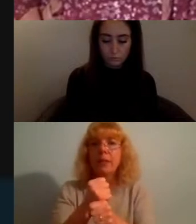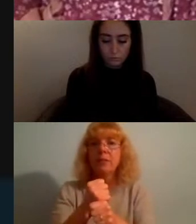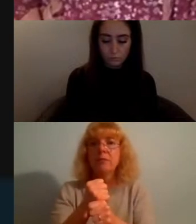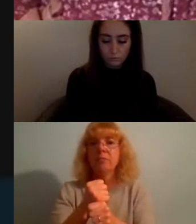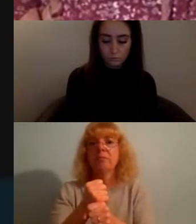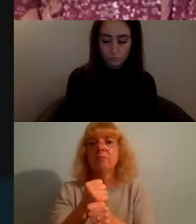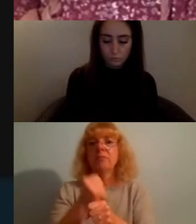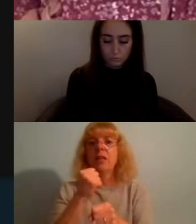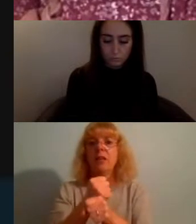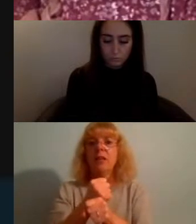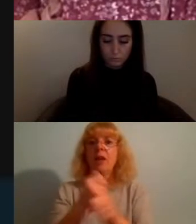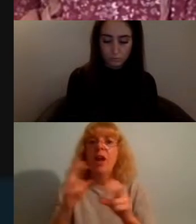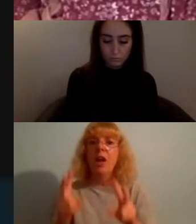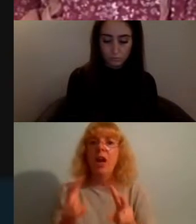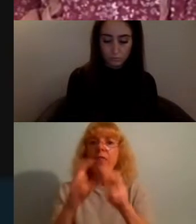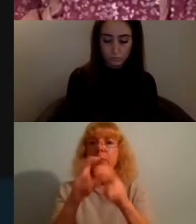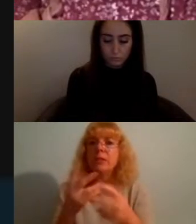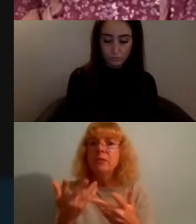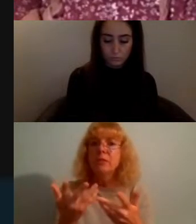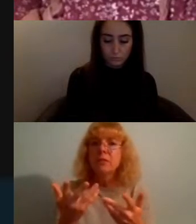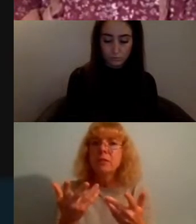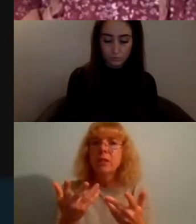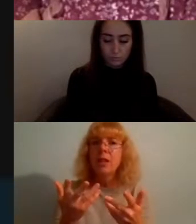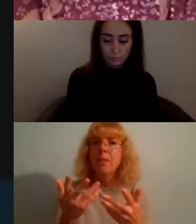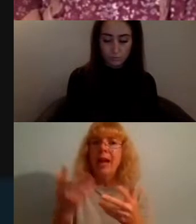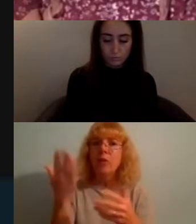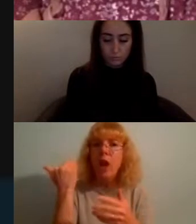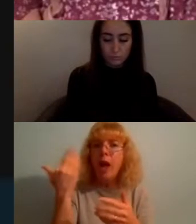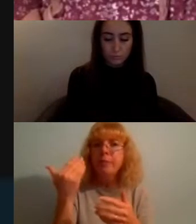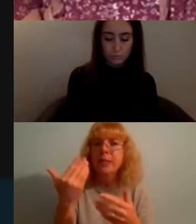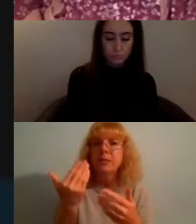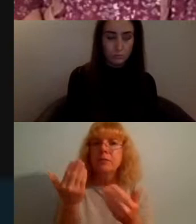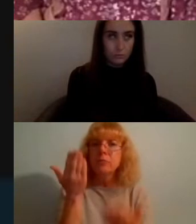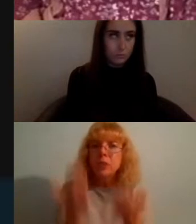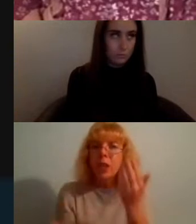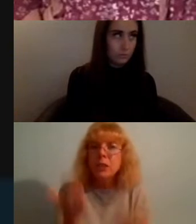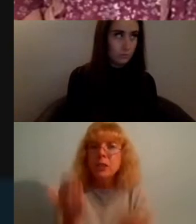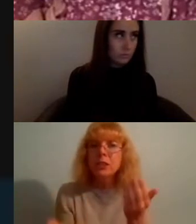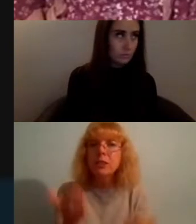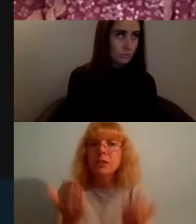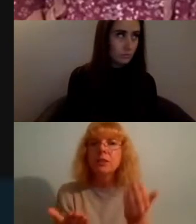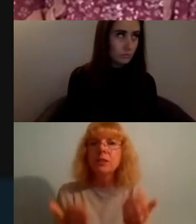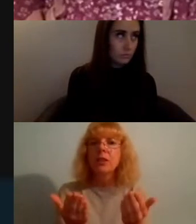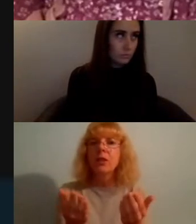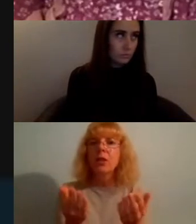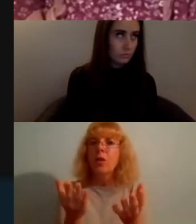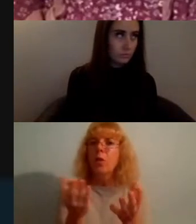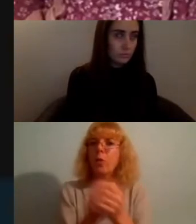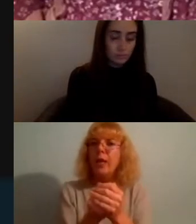you know climate justice more specifically with regards to perspectives from Latin America and